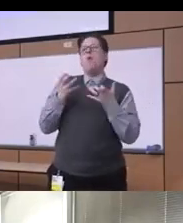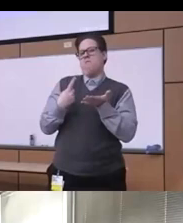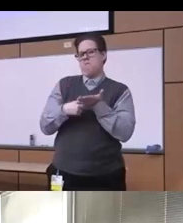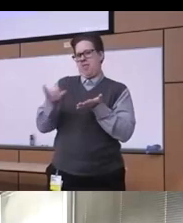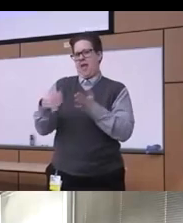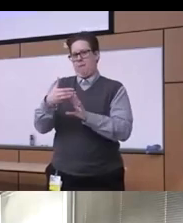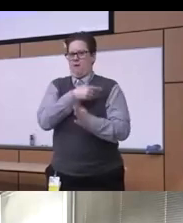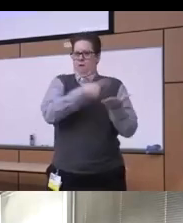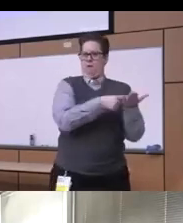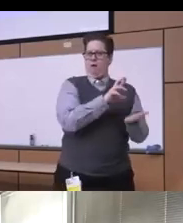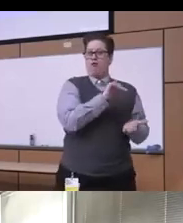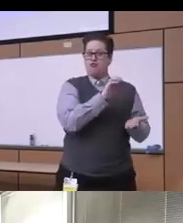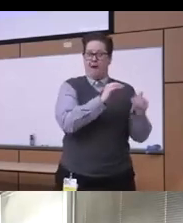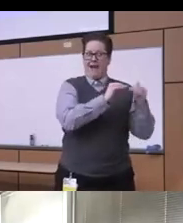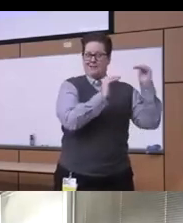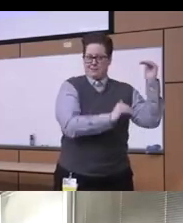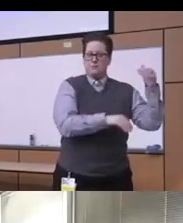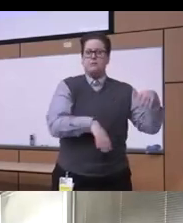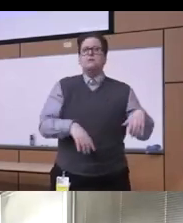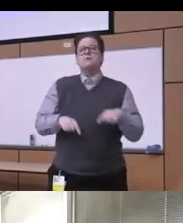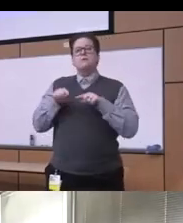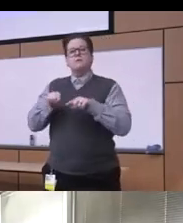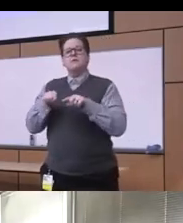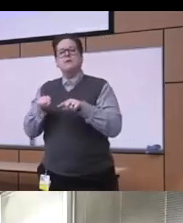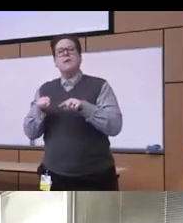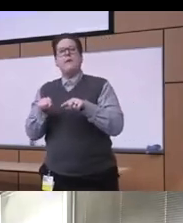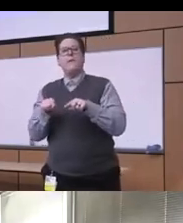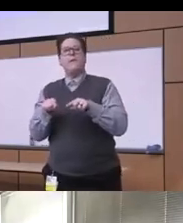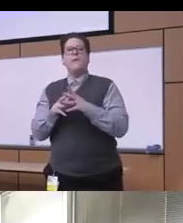racial inequities and and we need to really see it in that kind of a context of really